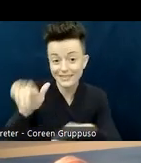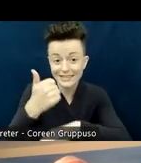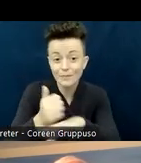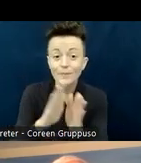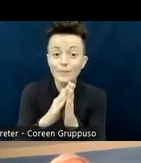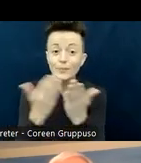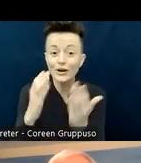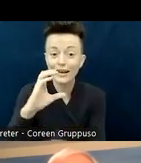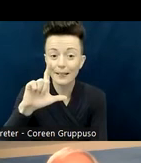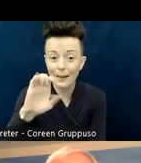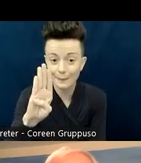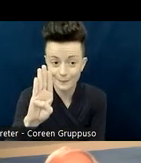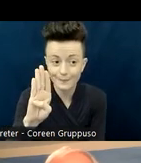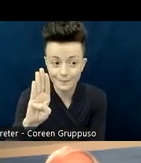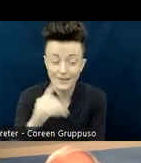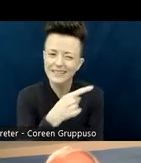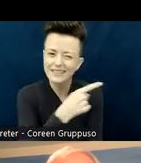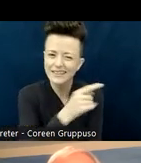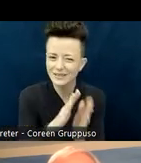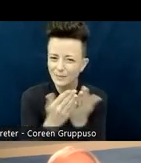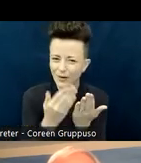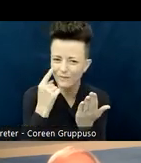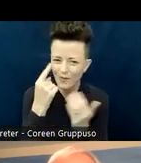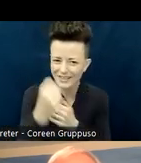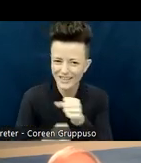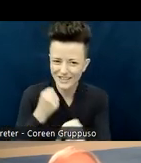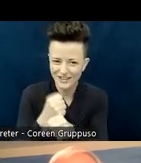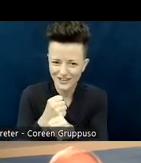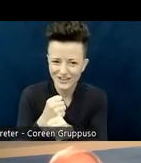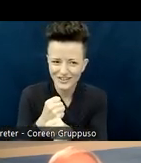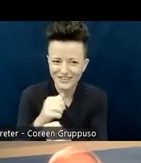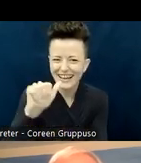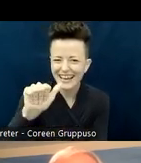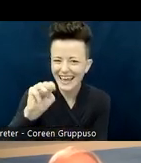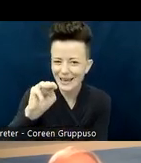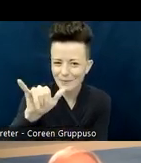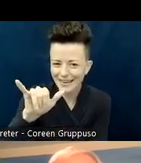our book of the year. It is Amy Kenny, "My Body Is Not a Prayer Request."